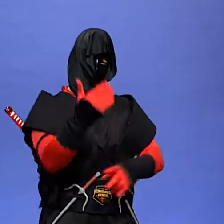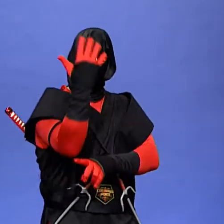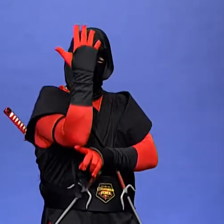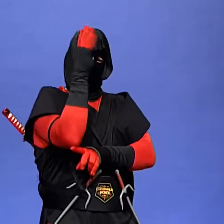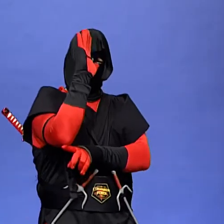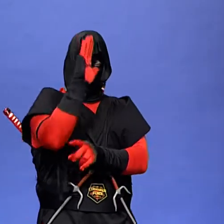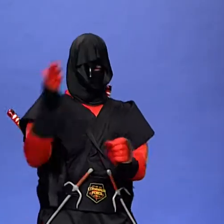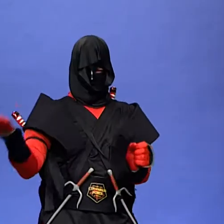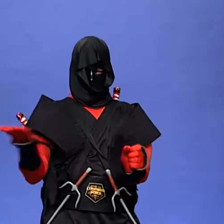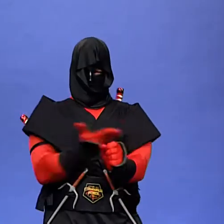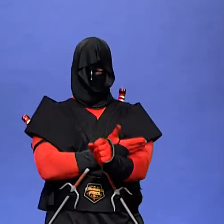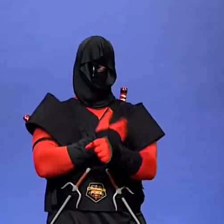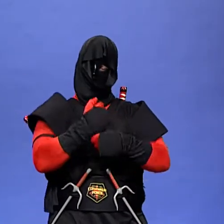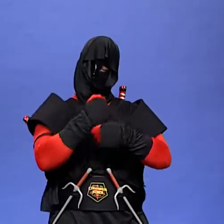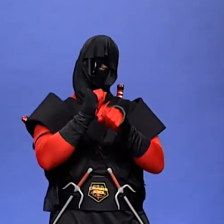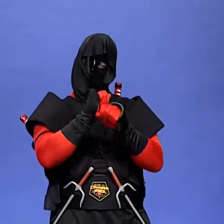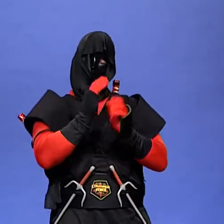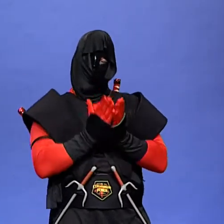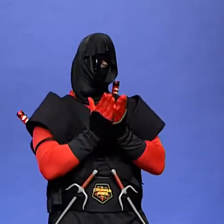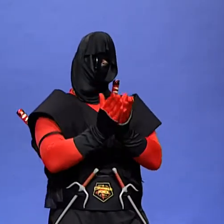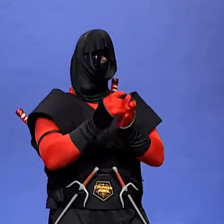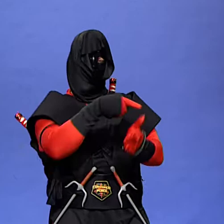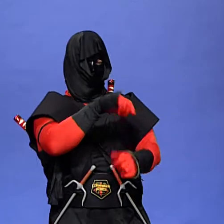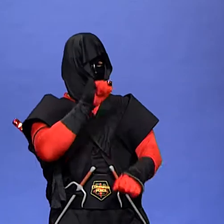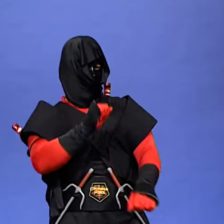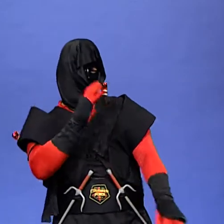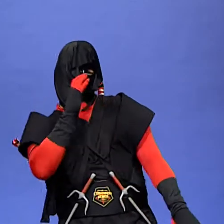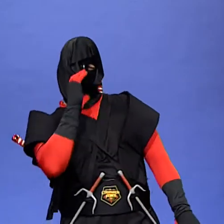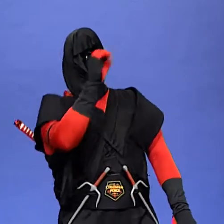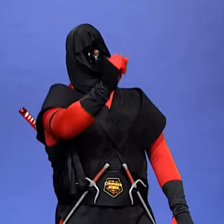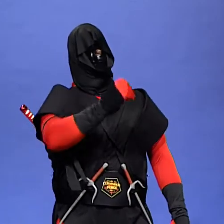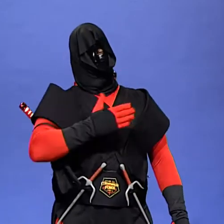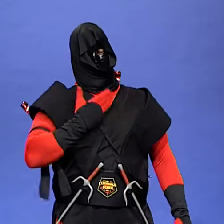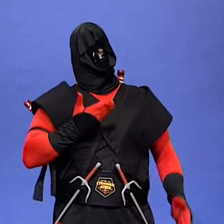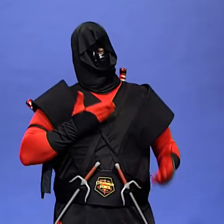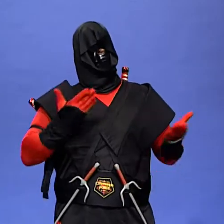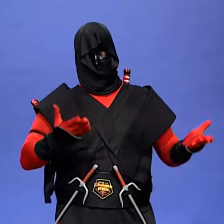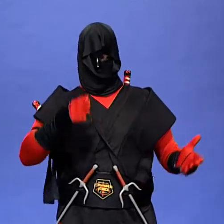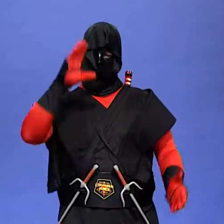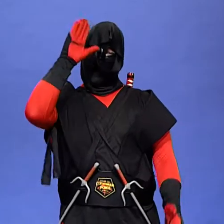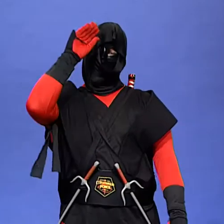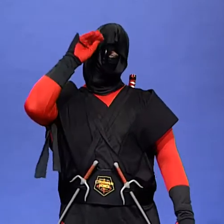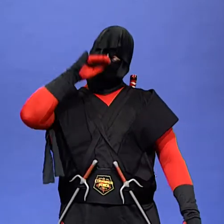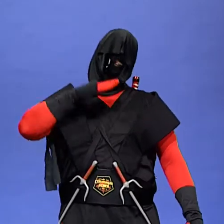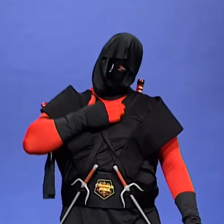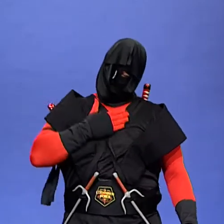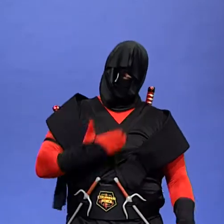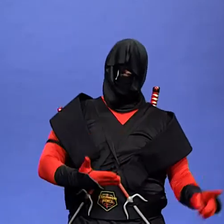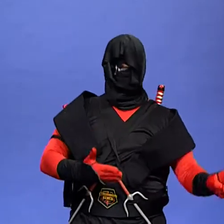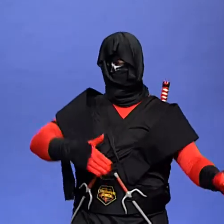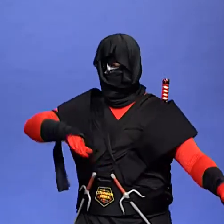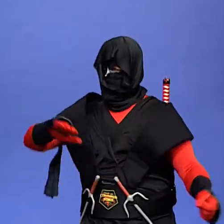and then you can sail away and be happy and so the boy cut down her trunk and made